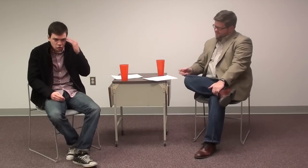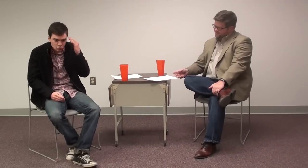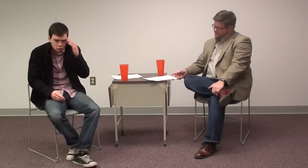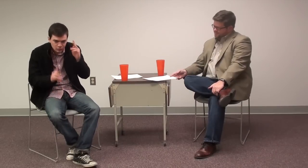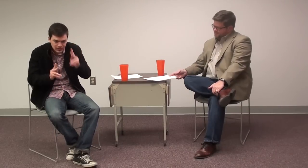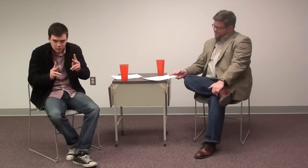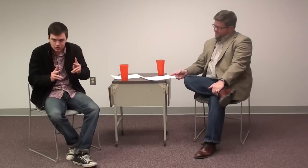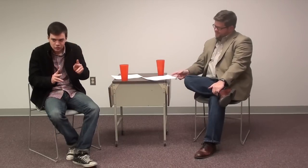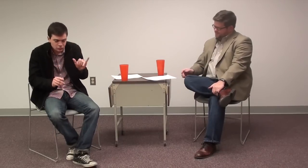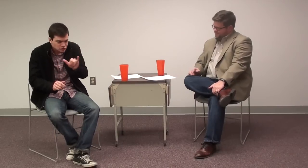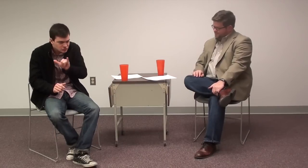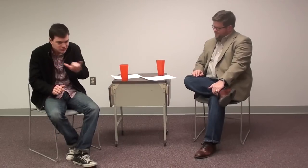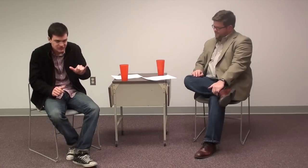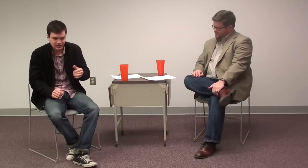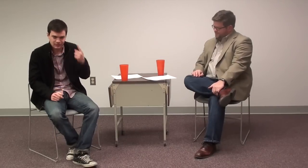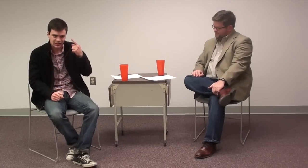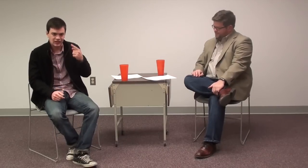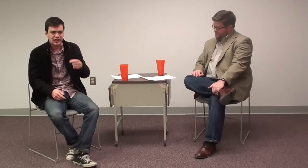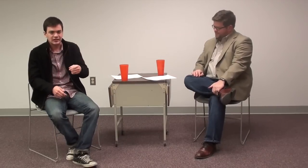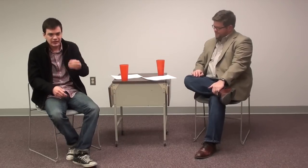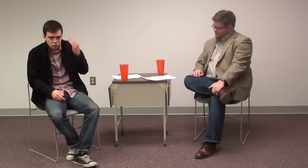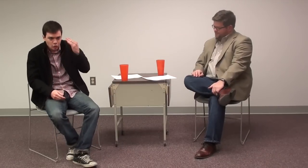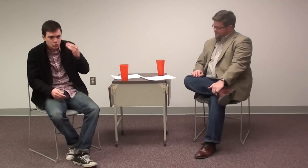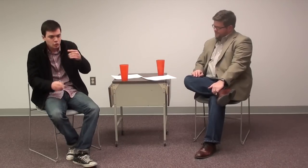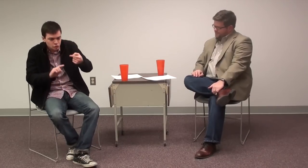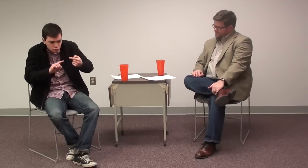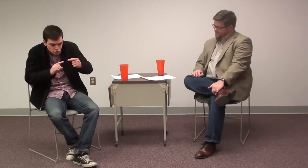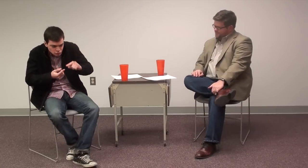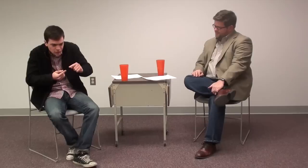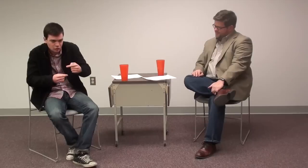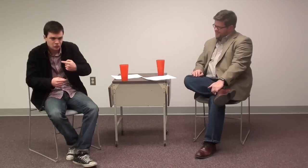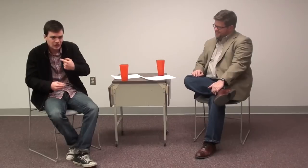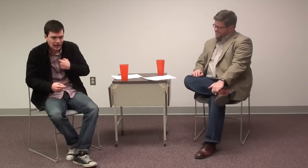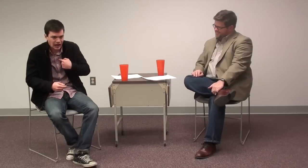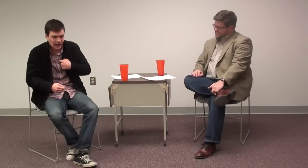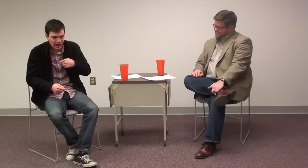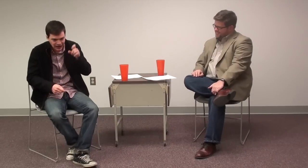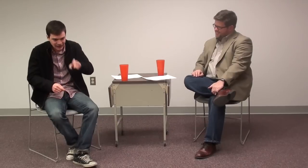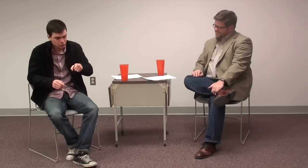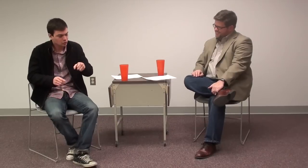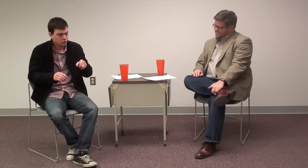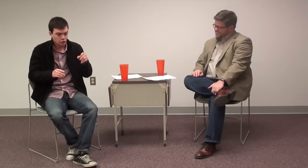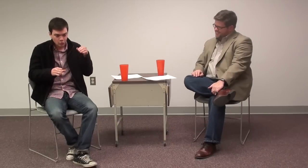Because I got to know other people like me, and I can relate to their struggles.